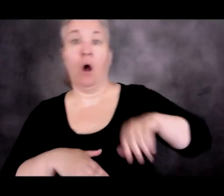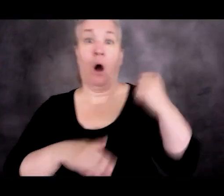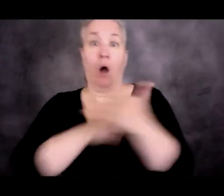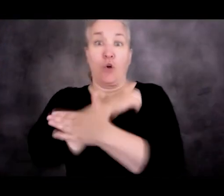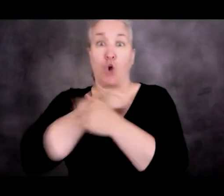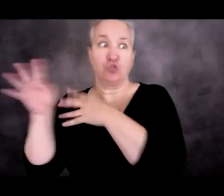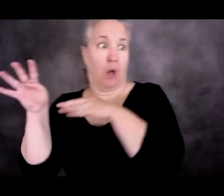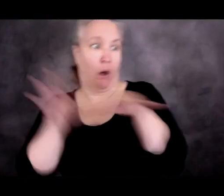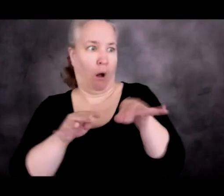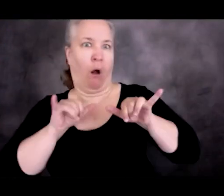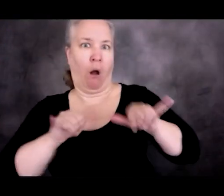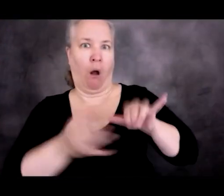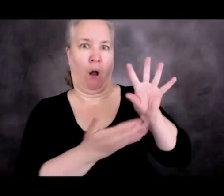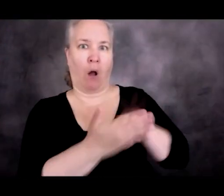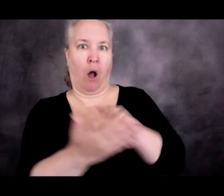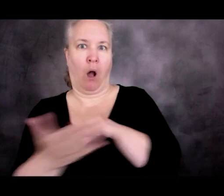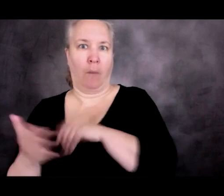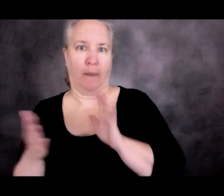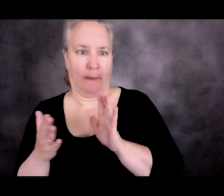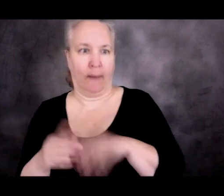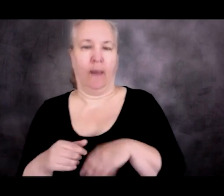So I began with that picture of the South Pacific.